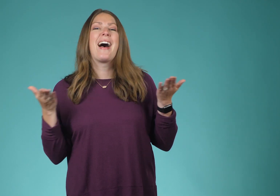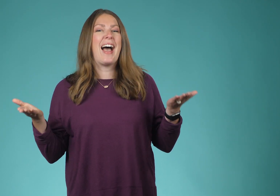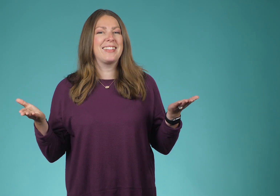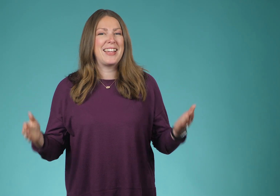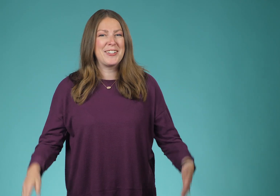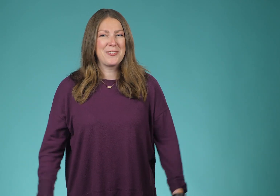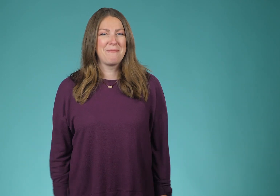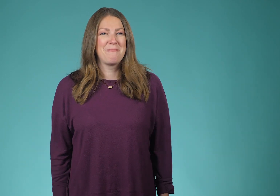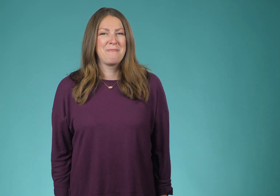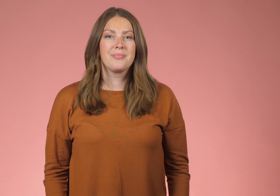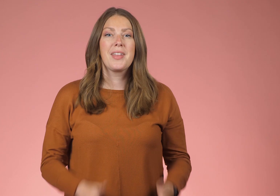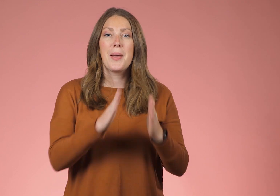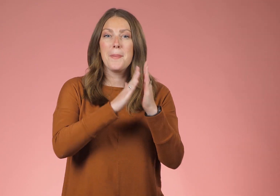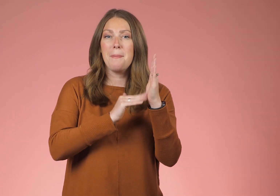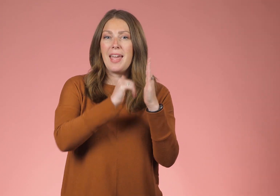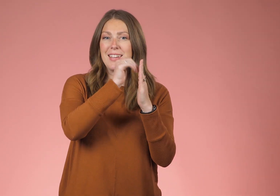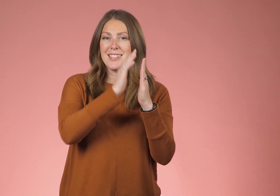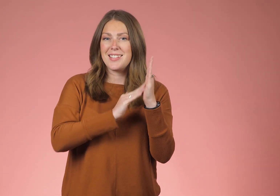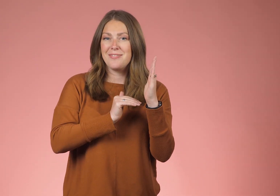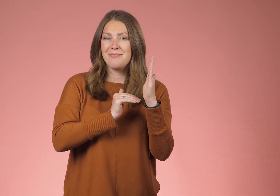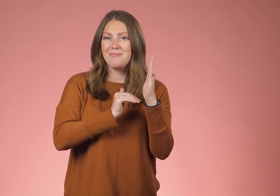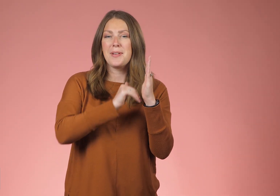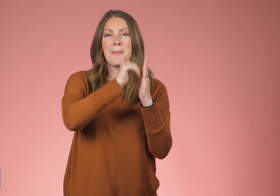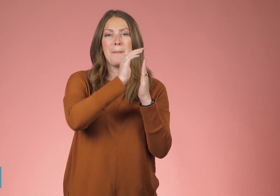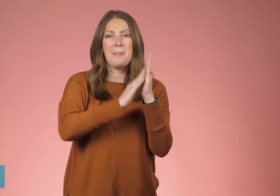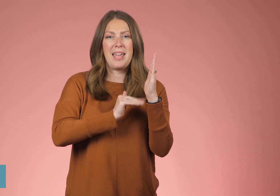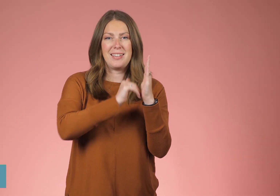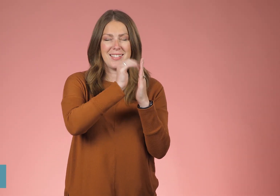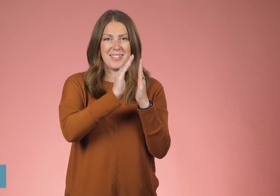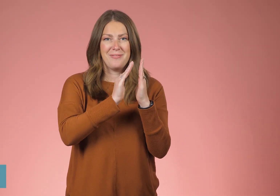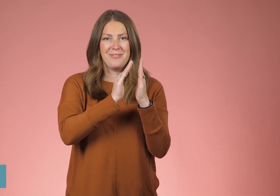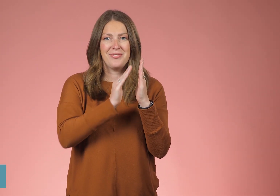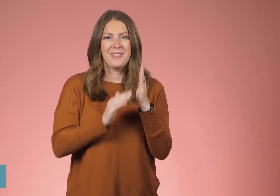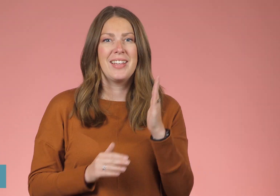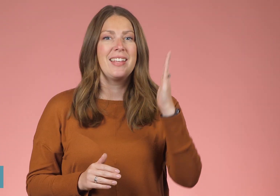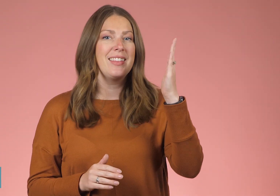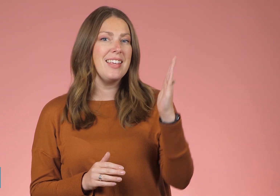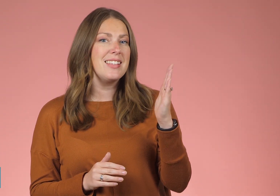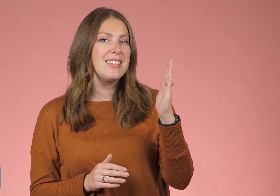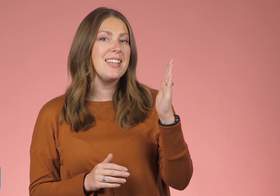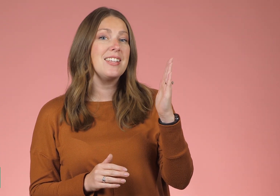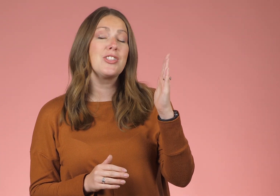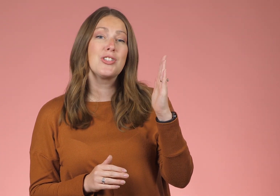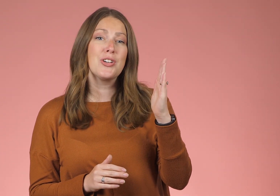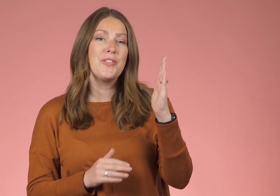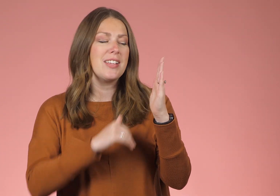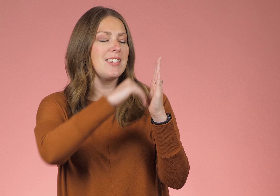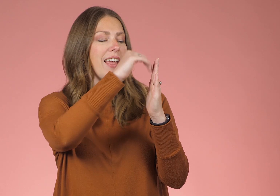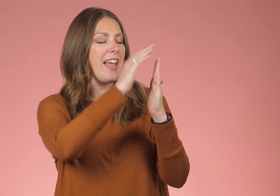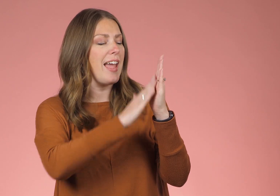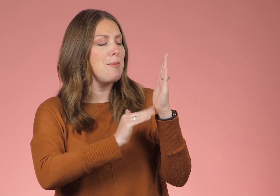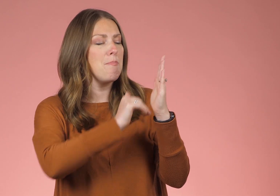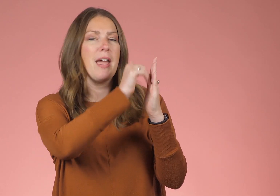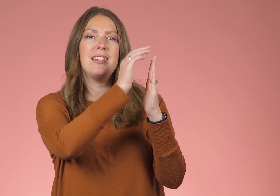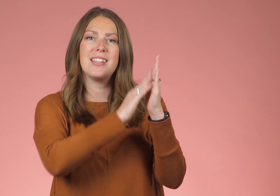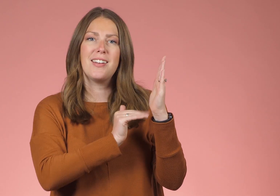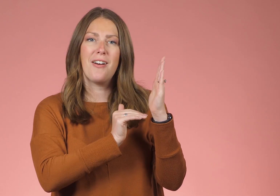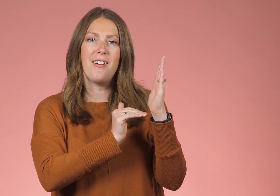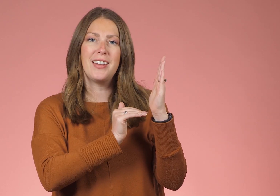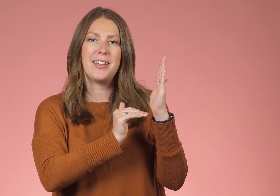Highlighter. Paint. This is the surface and painting on it.